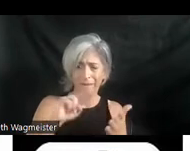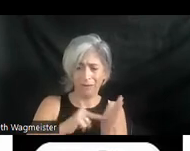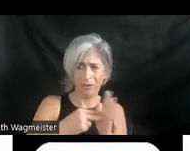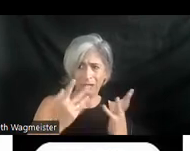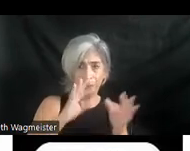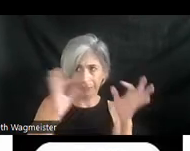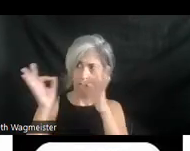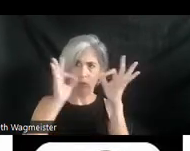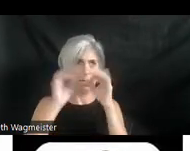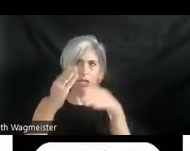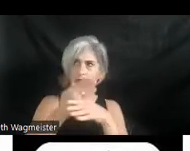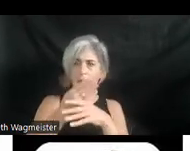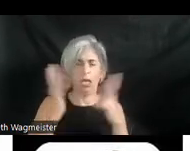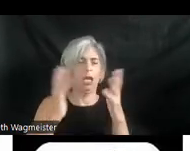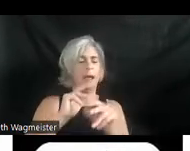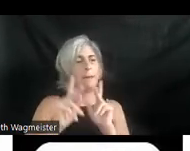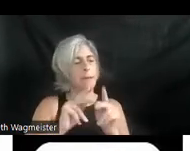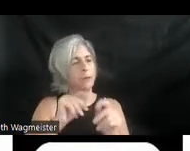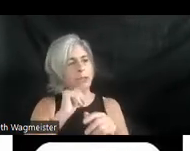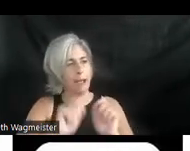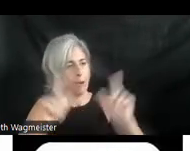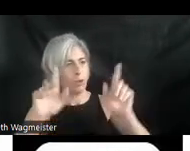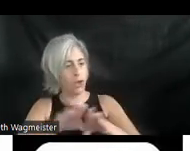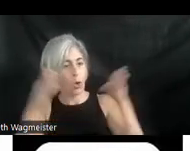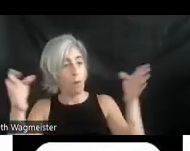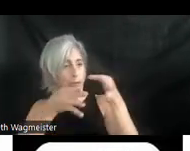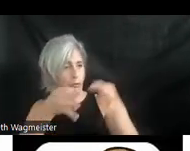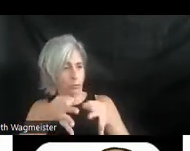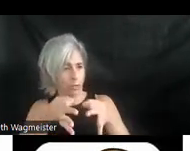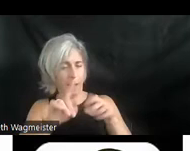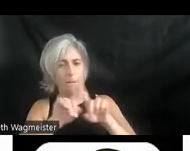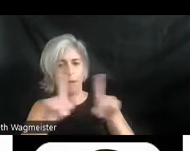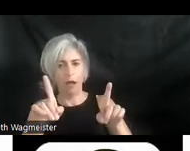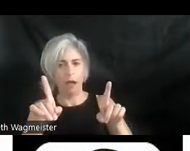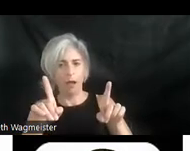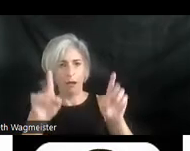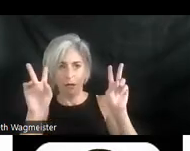and annoying. So people will not post open description. They'll post the "regular" quote-unquote